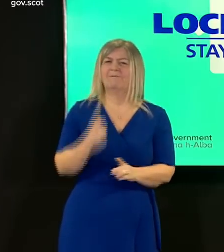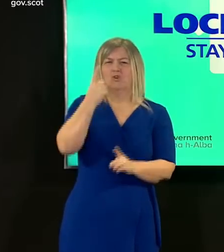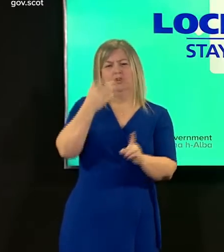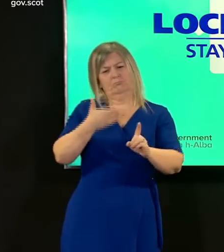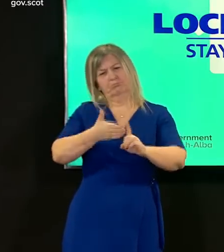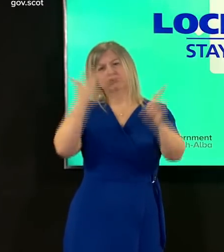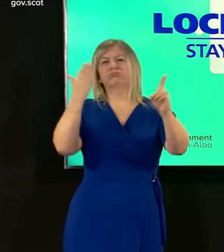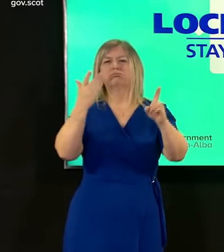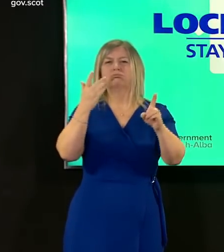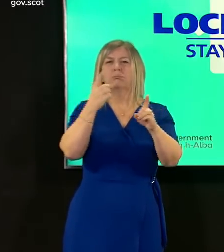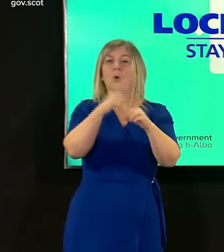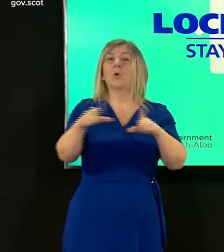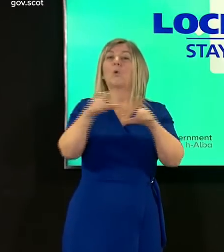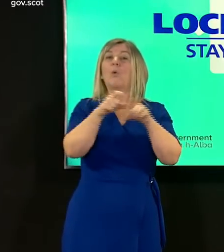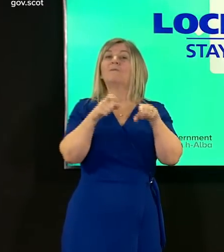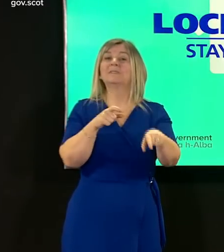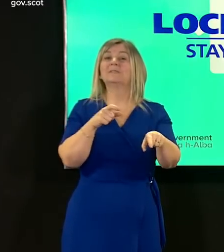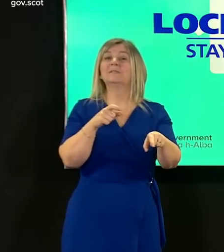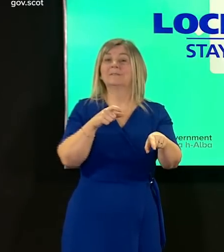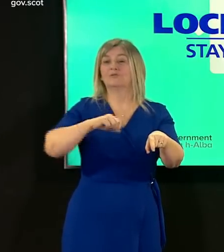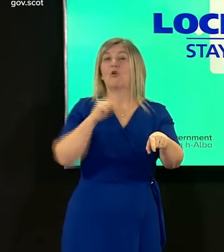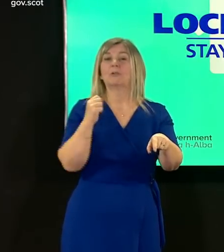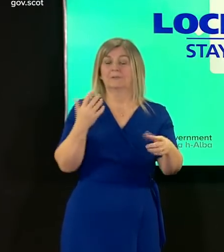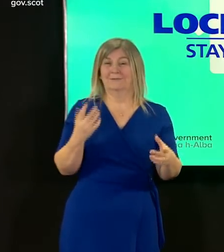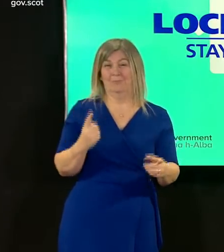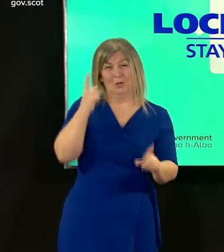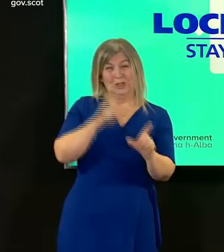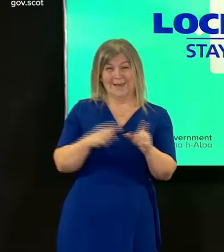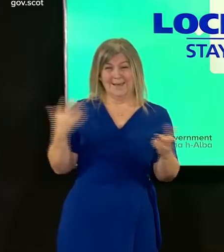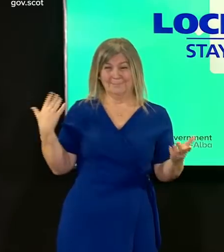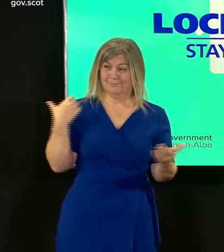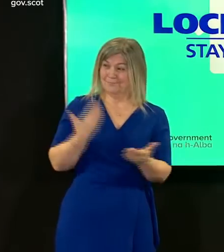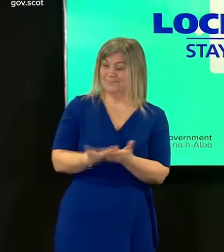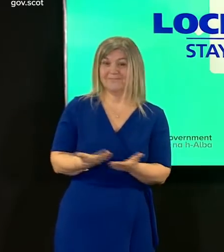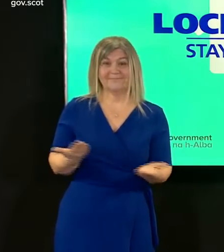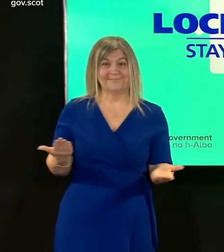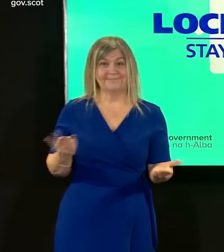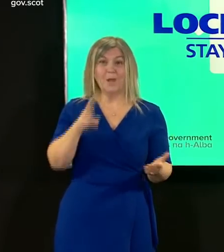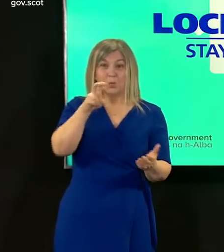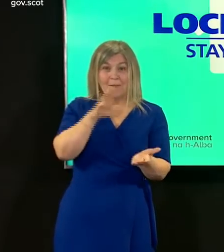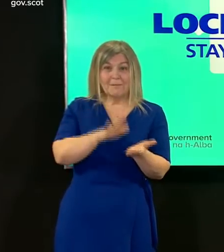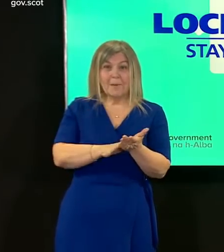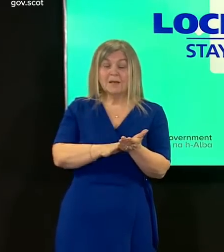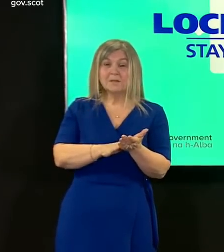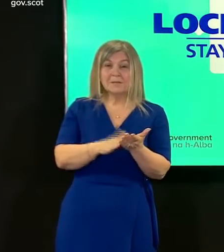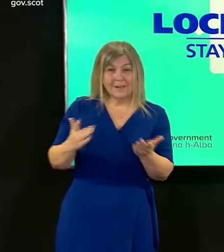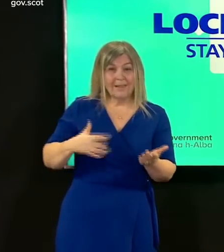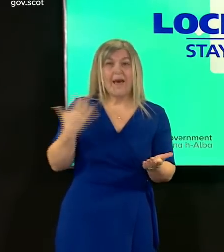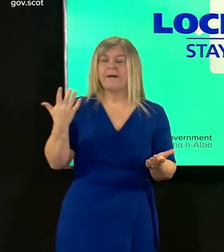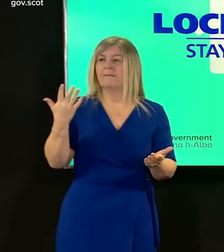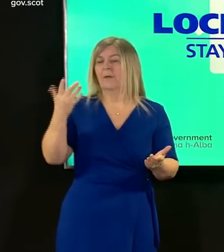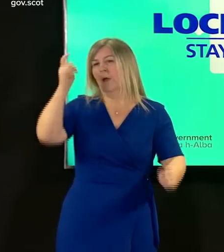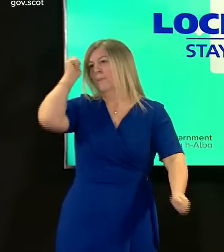was identified in scotland during the last 12 months our lives have been turned upside down in